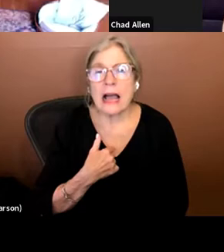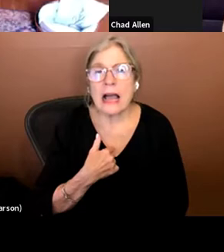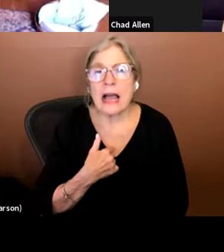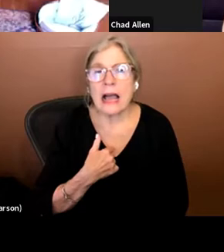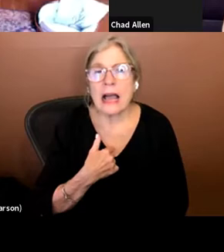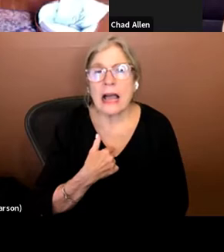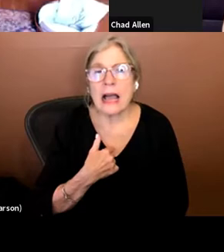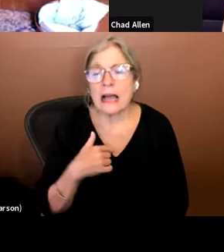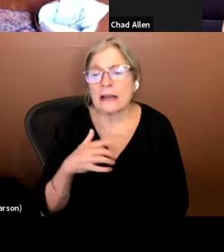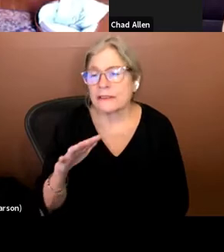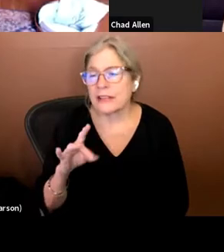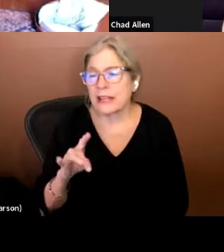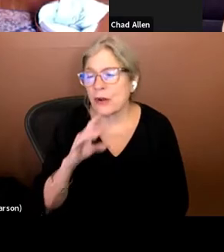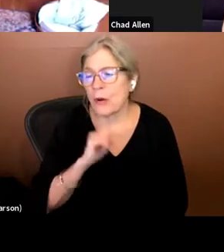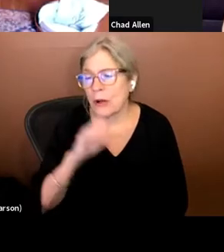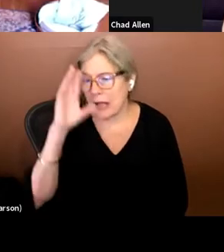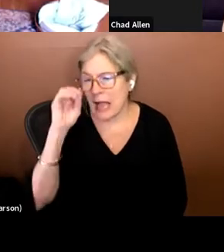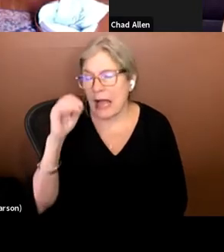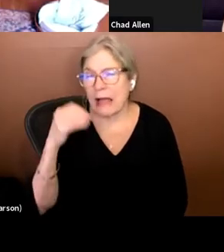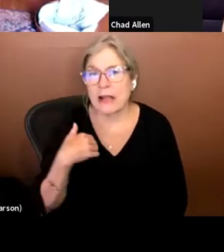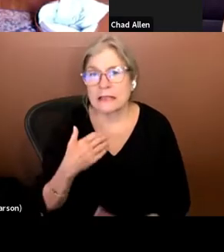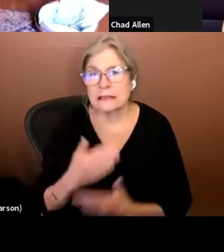58-year-old guy . I have some gray in my brown hair